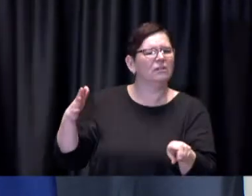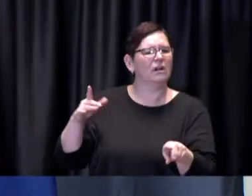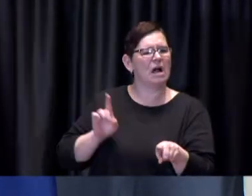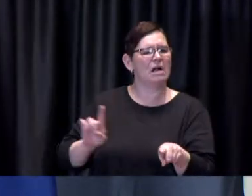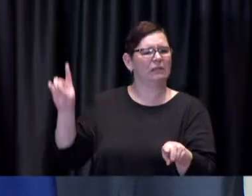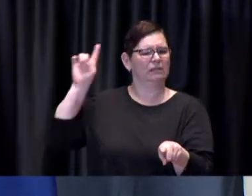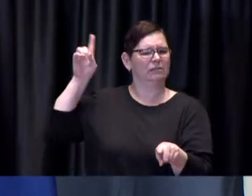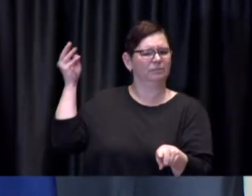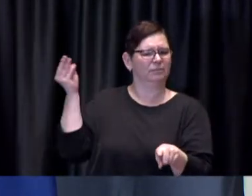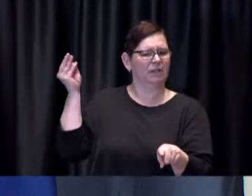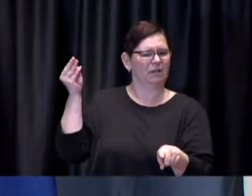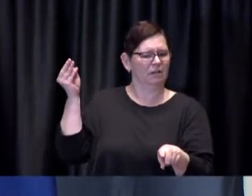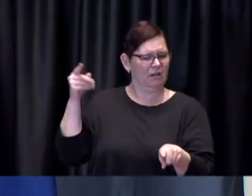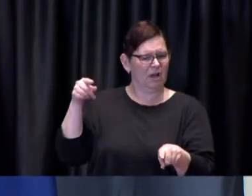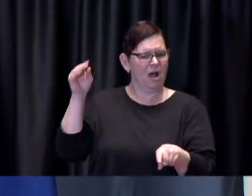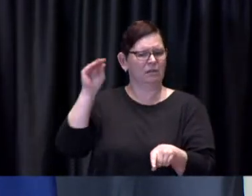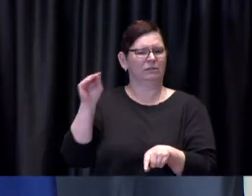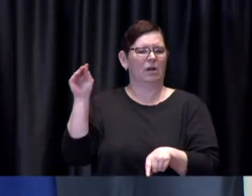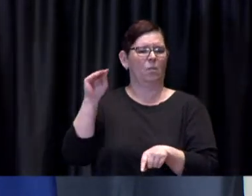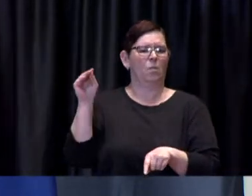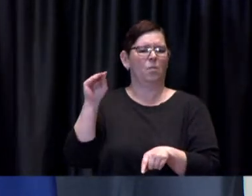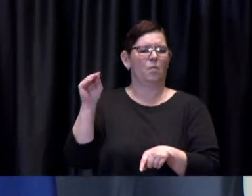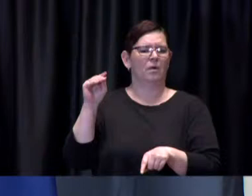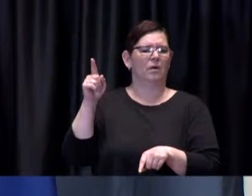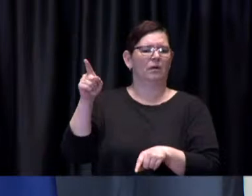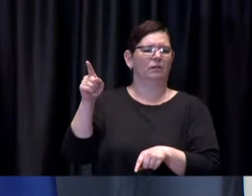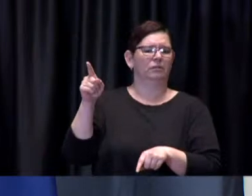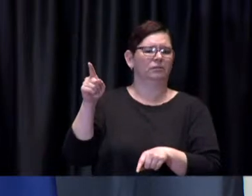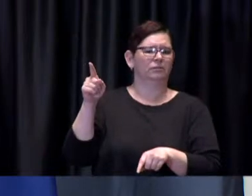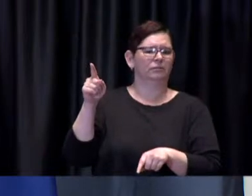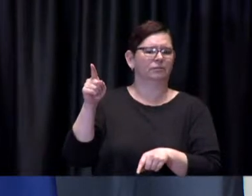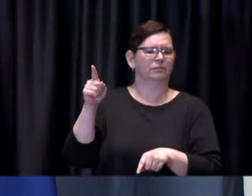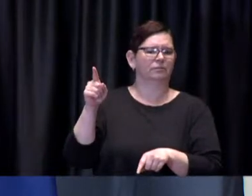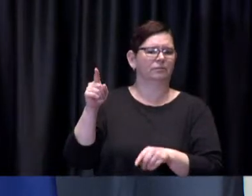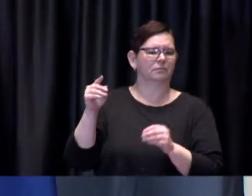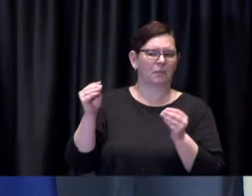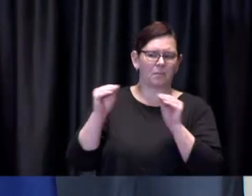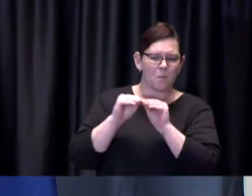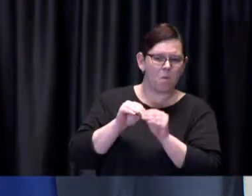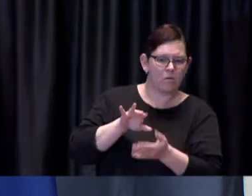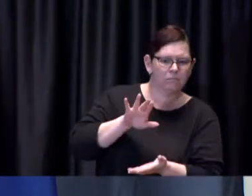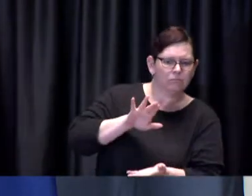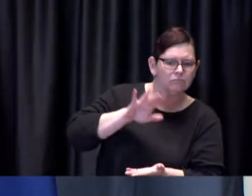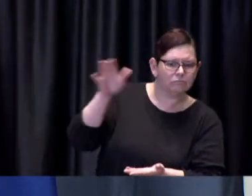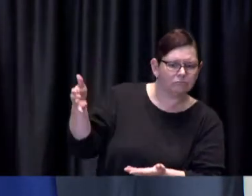more doses than it has given and there's another 450,000 doses arriving from the federal